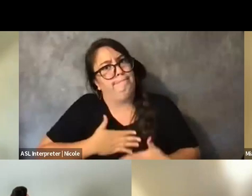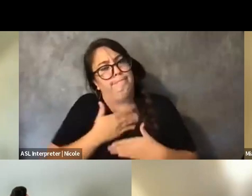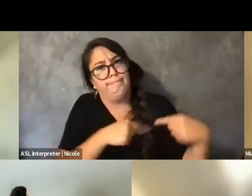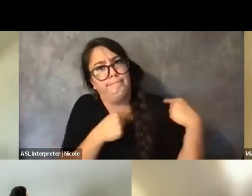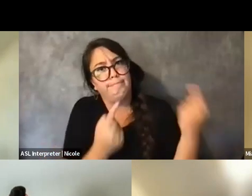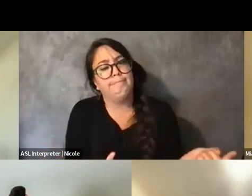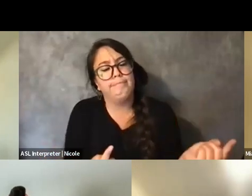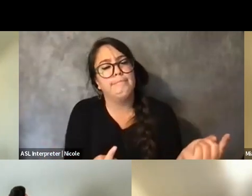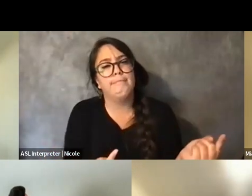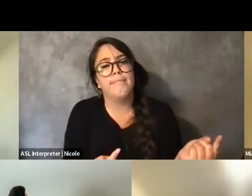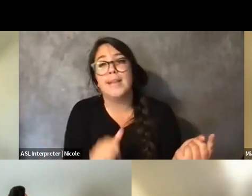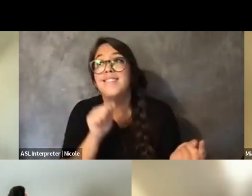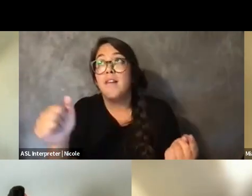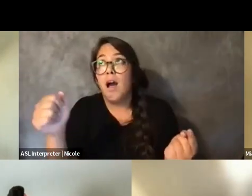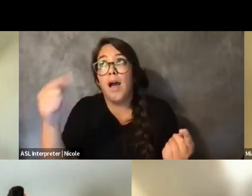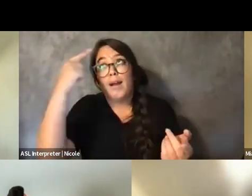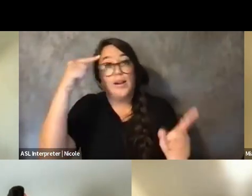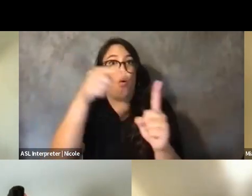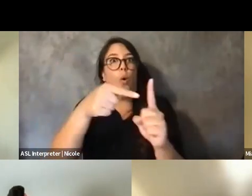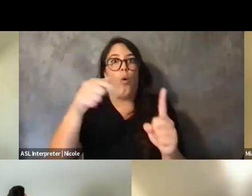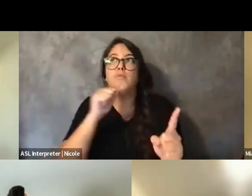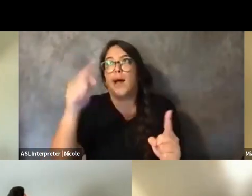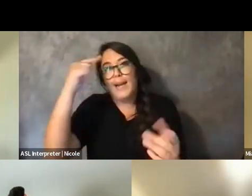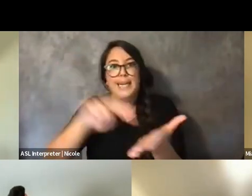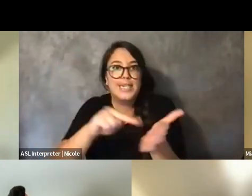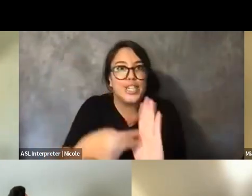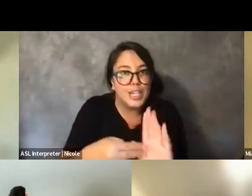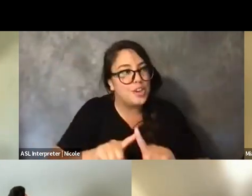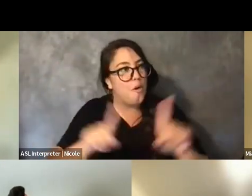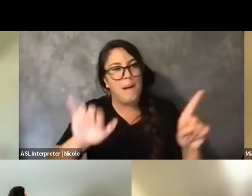I guess, cross-disability solidarity or just cross-connections in general